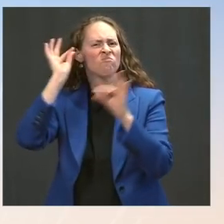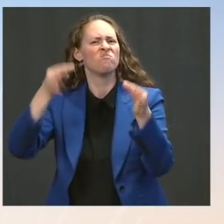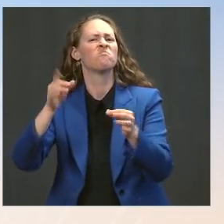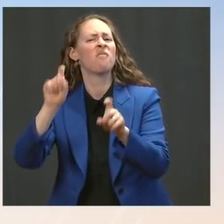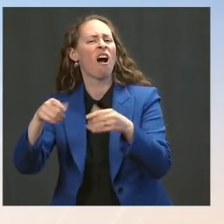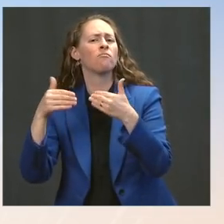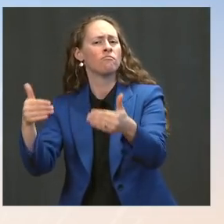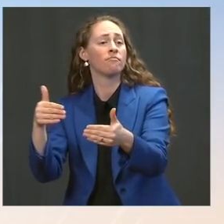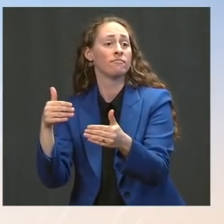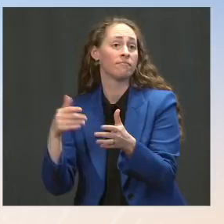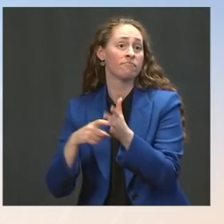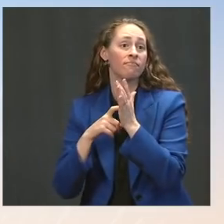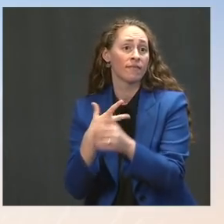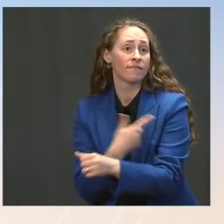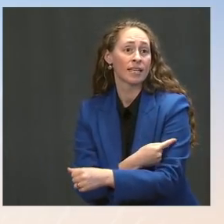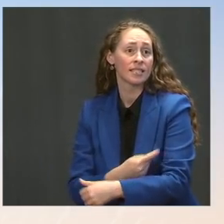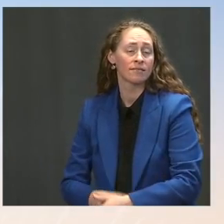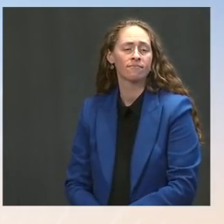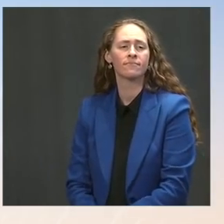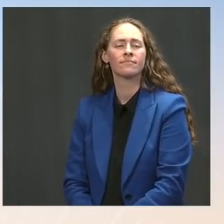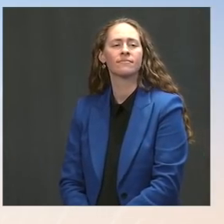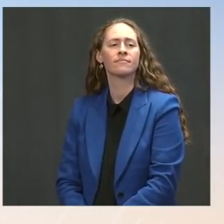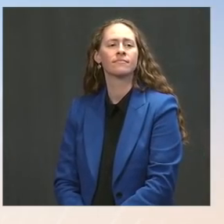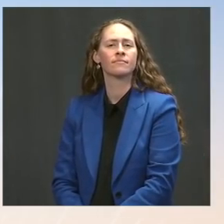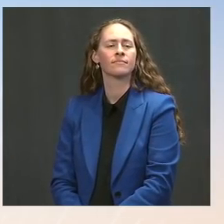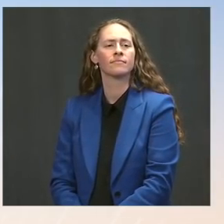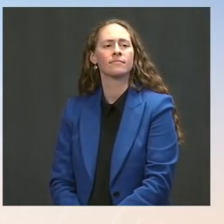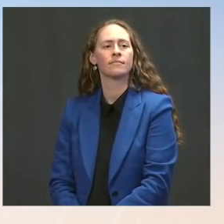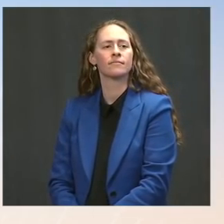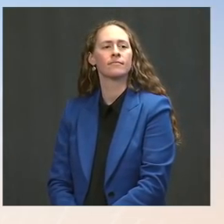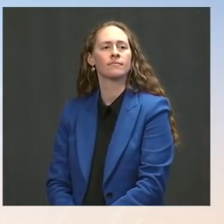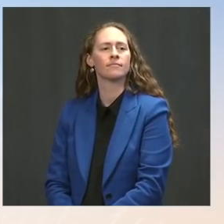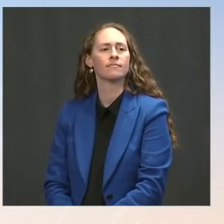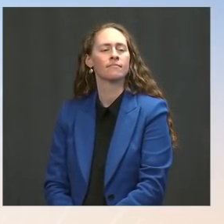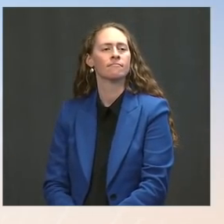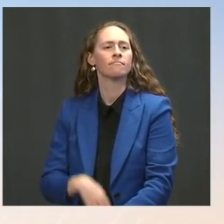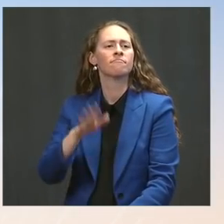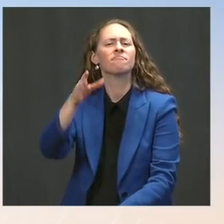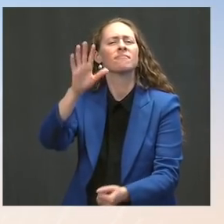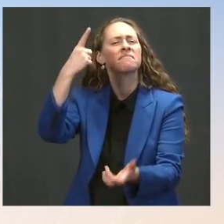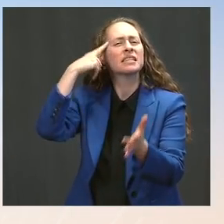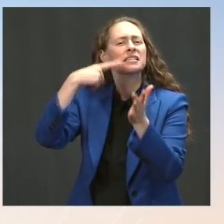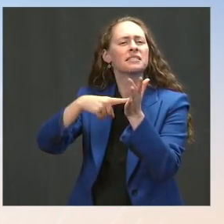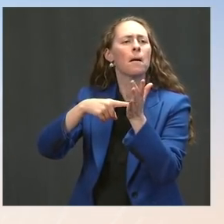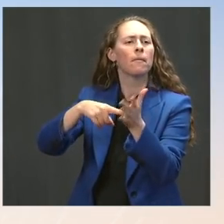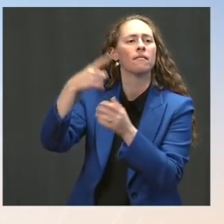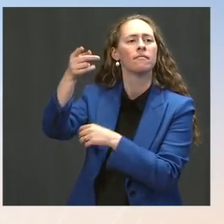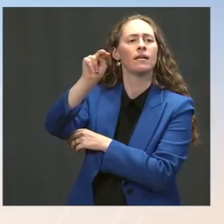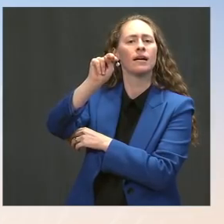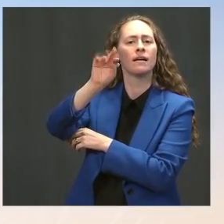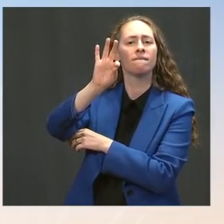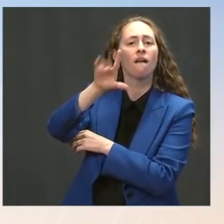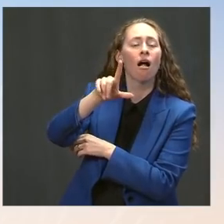as varied as the NFL to hospitals, are trying to push vaccination? Would that close the gap, in your view,